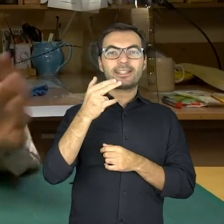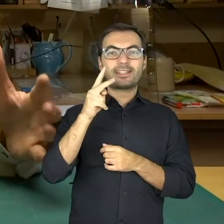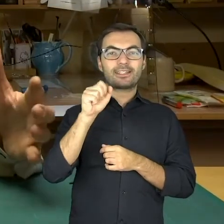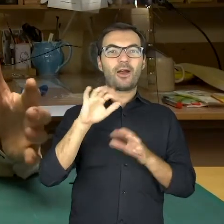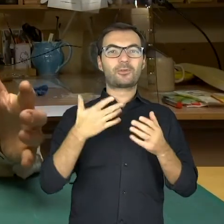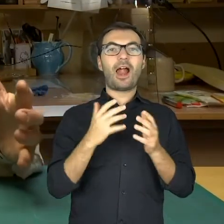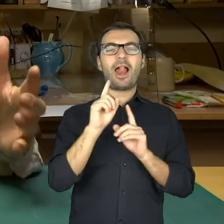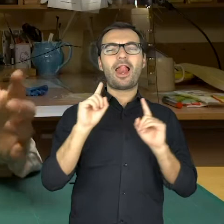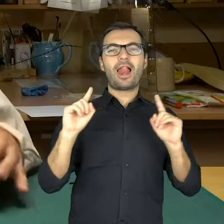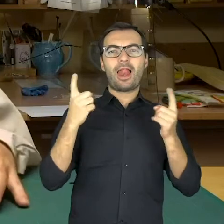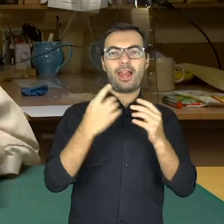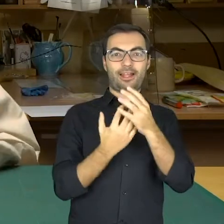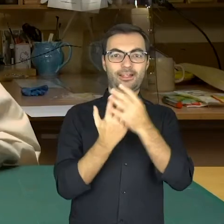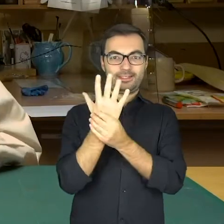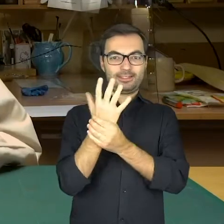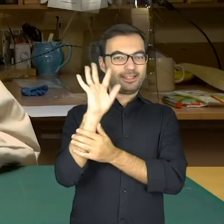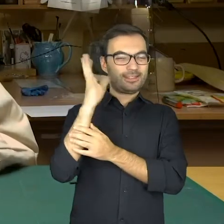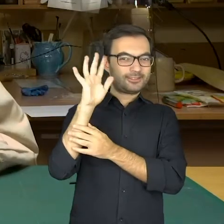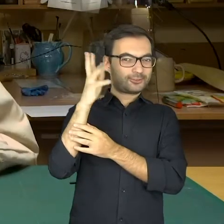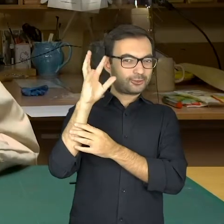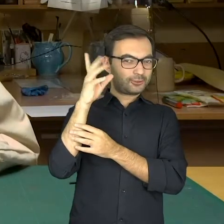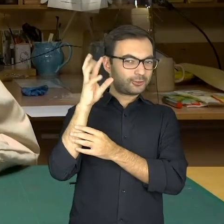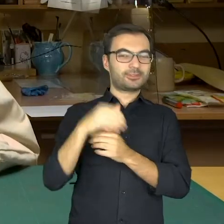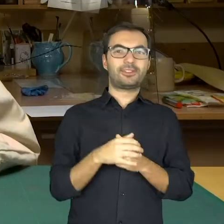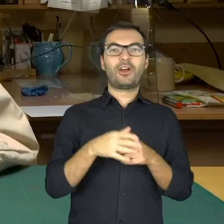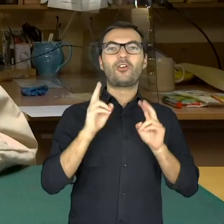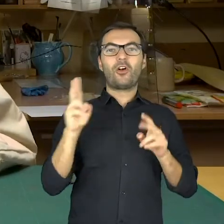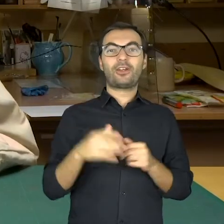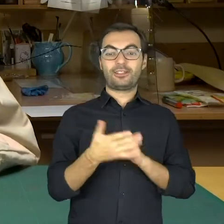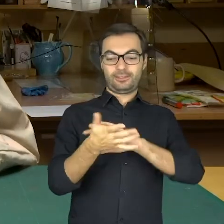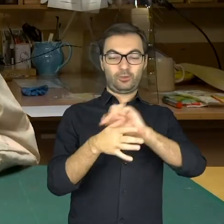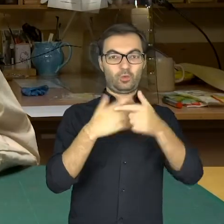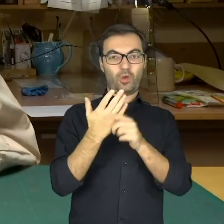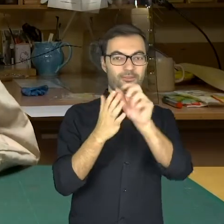Hand puppet is a puppet which is put on a hand.